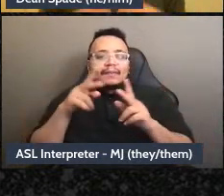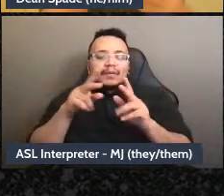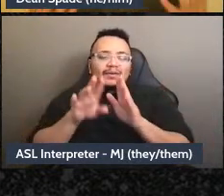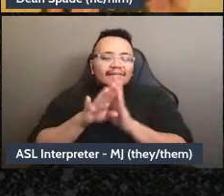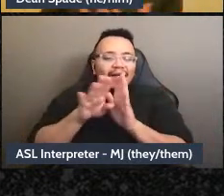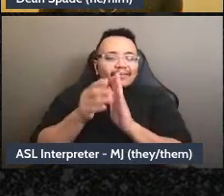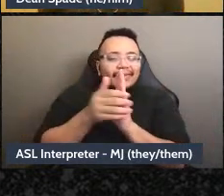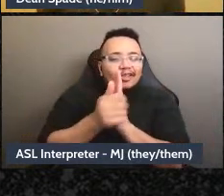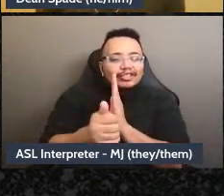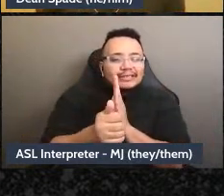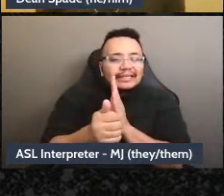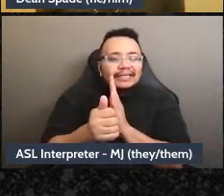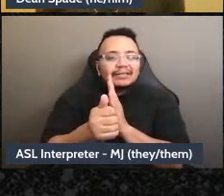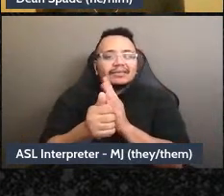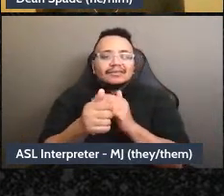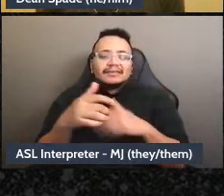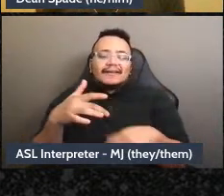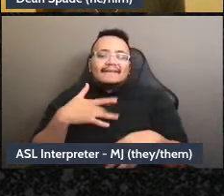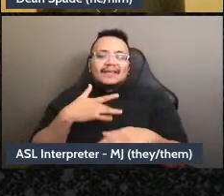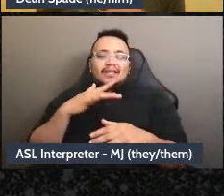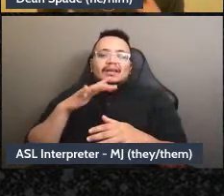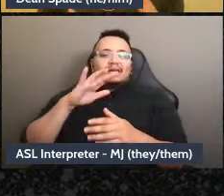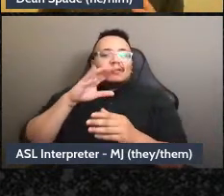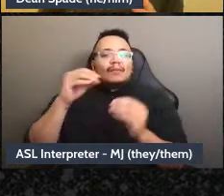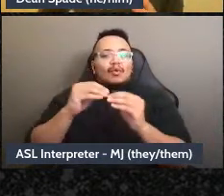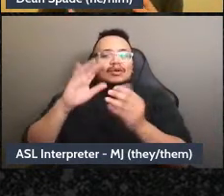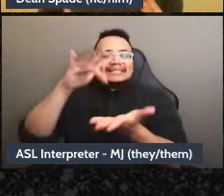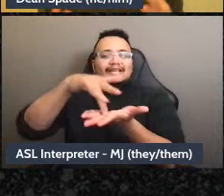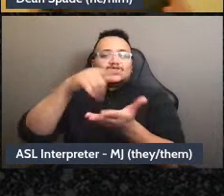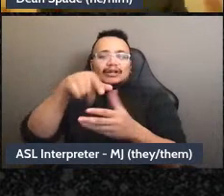like, coming more to the center of the work and the way we do the work should